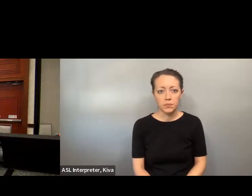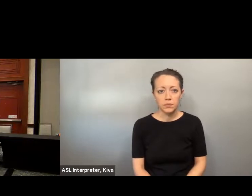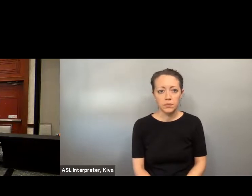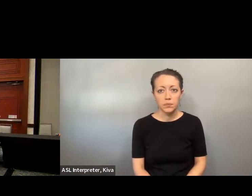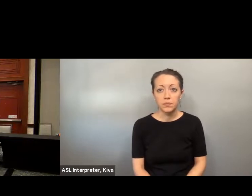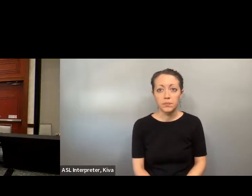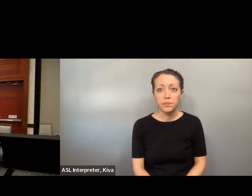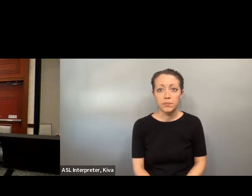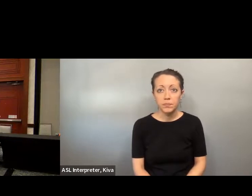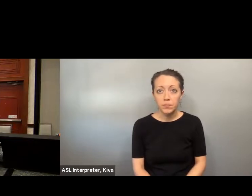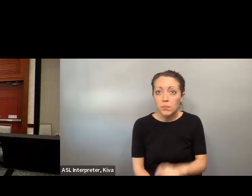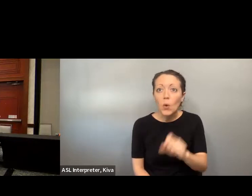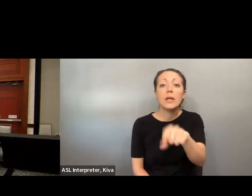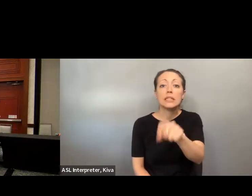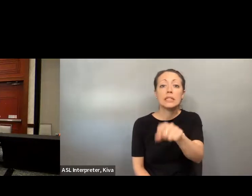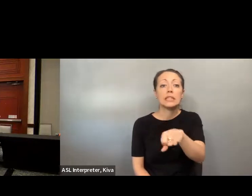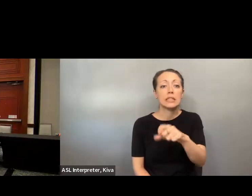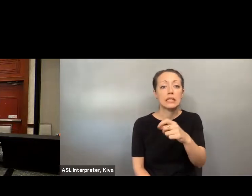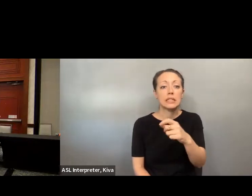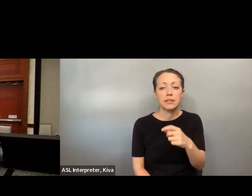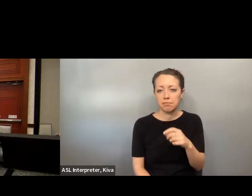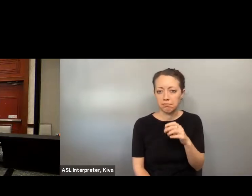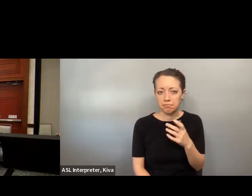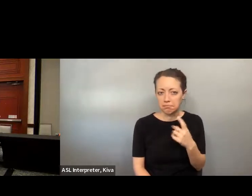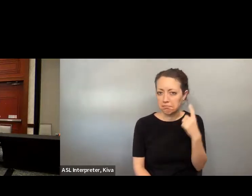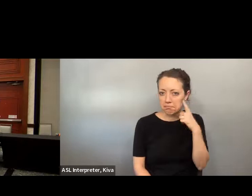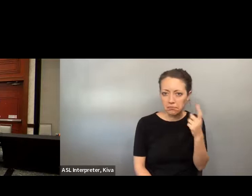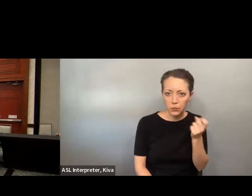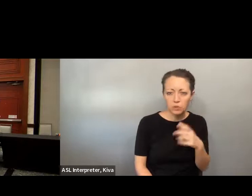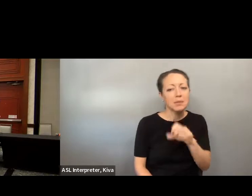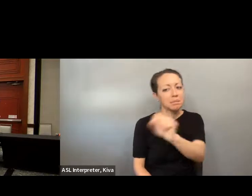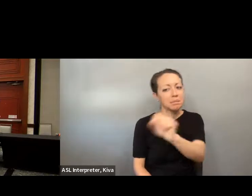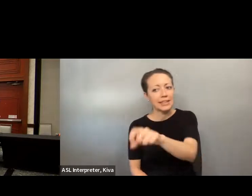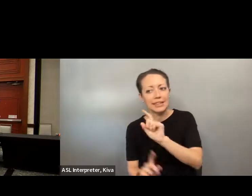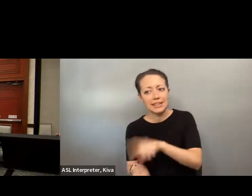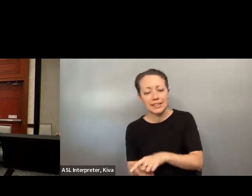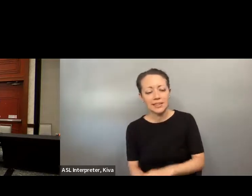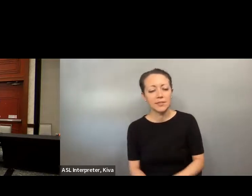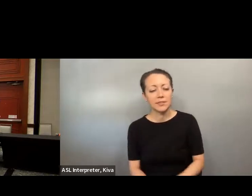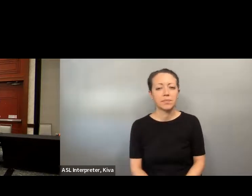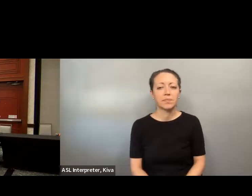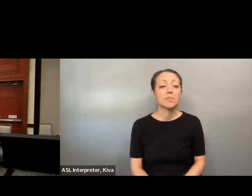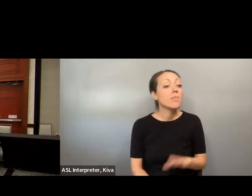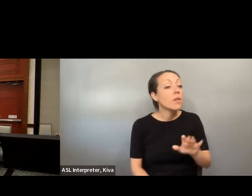but it's 800-342-0823 and extension 6000. Yes, absolutely. Yes, yes, absolutely.